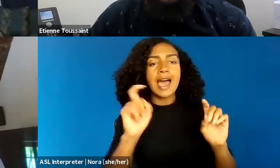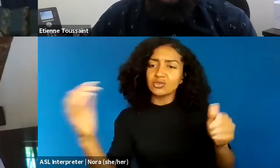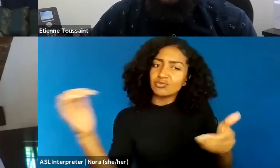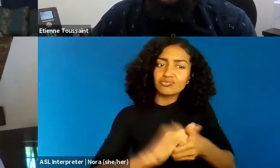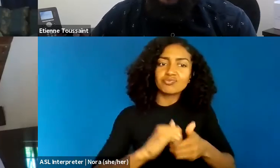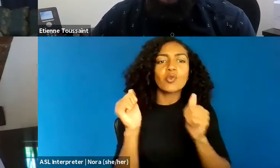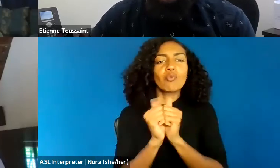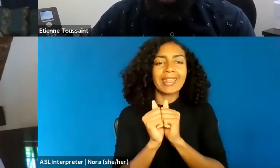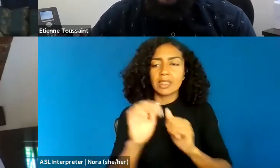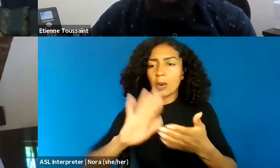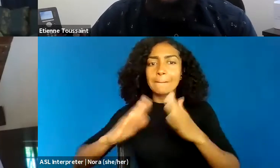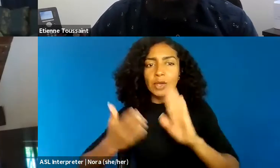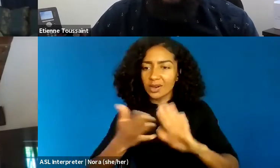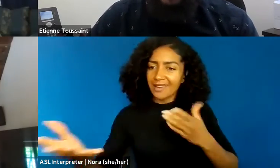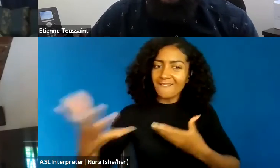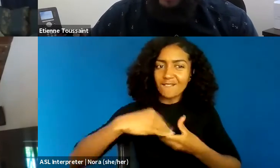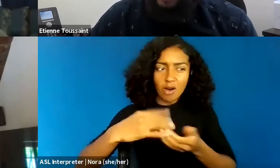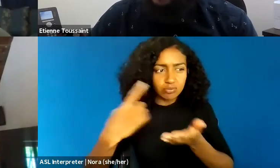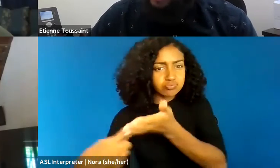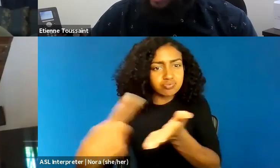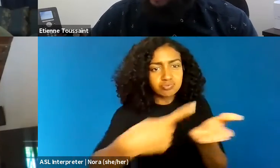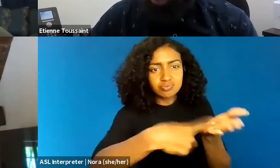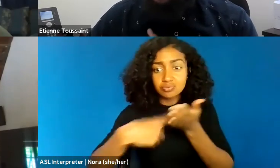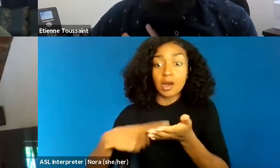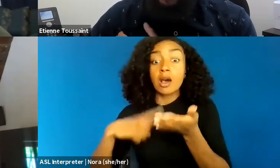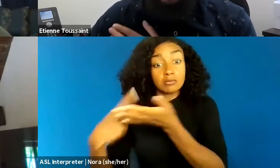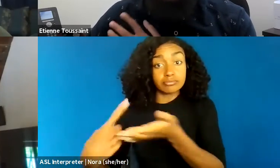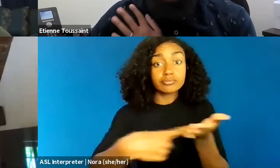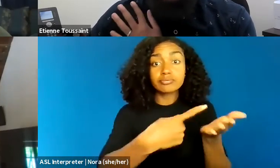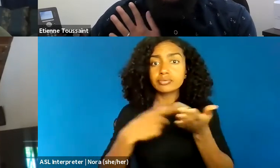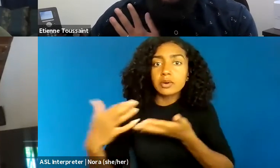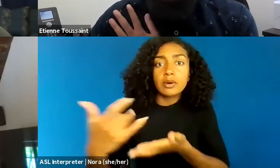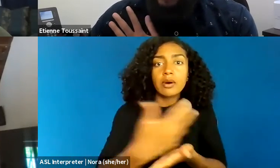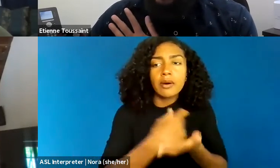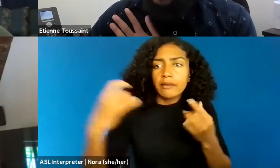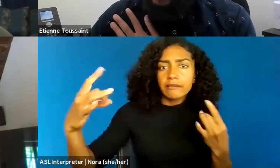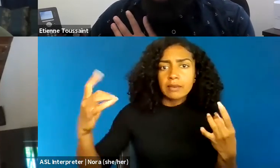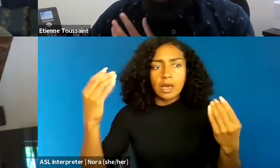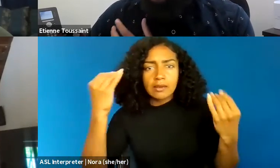and then using insights from those conversations to drive policy and reform,